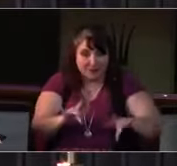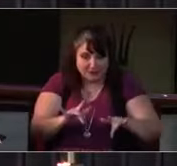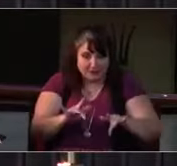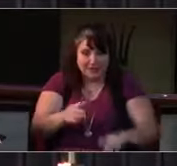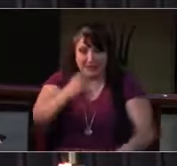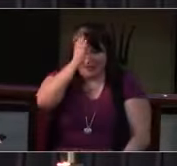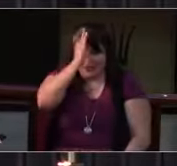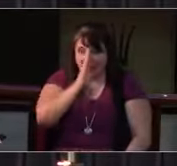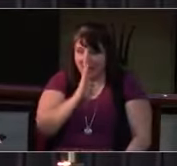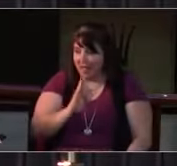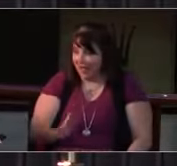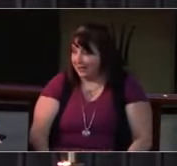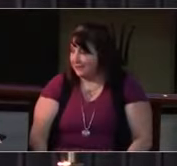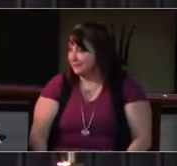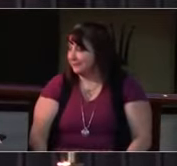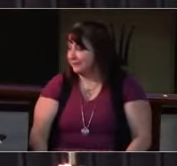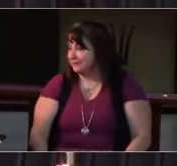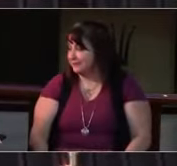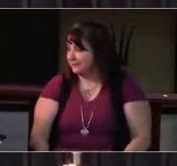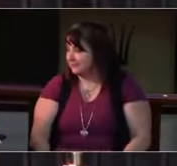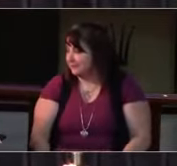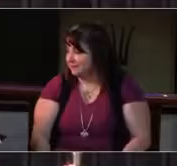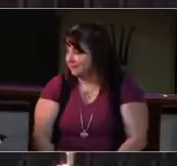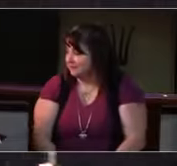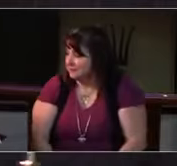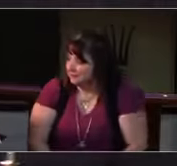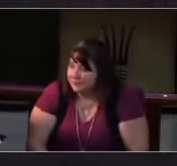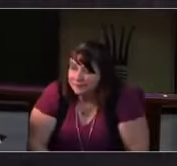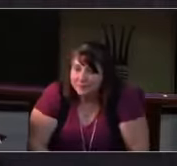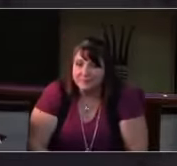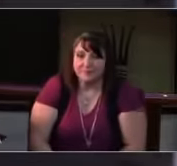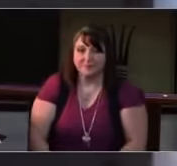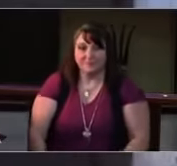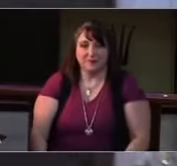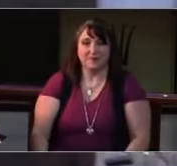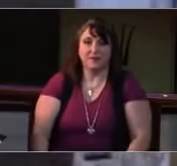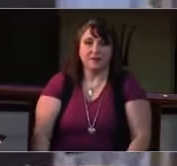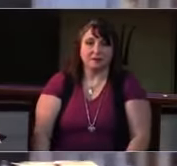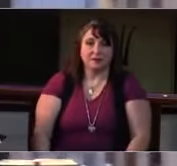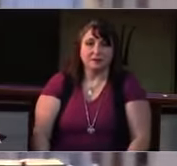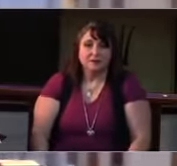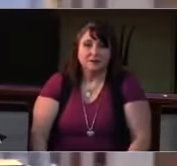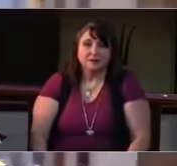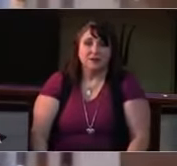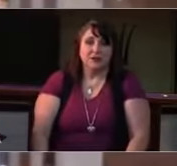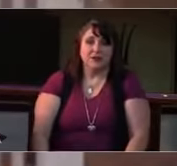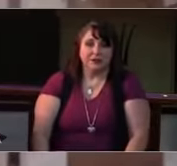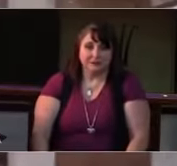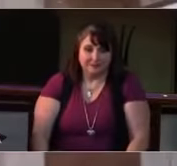your kingdom come, your will be done, on earth as in heaven. Give us today our daily bread.